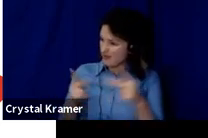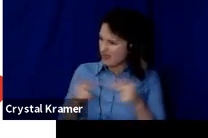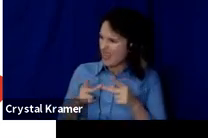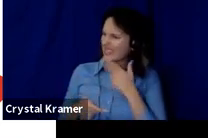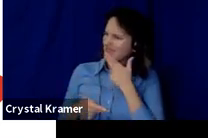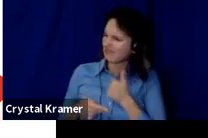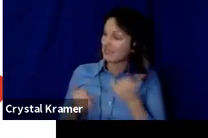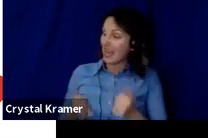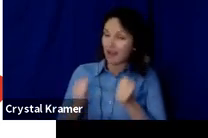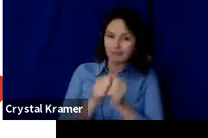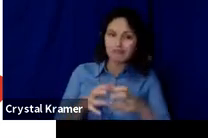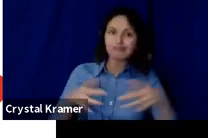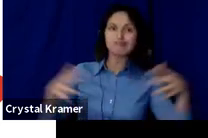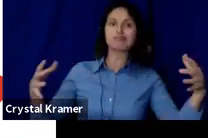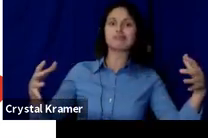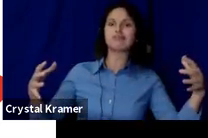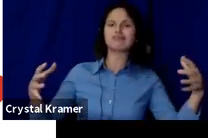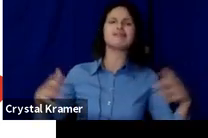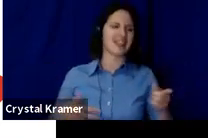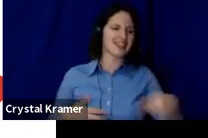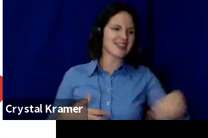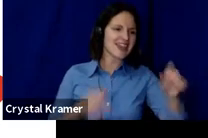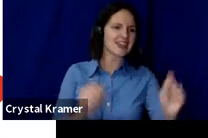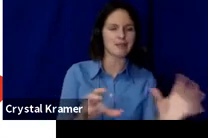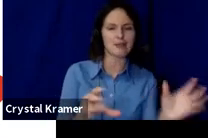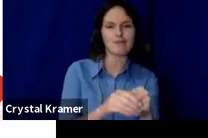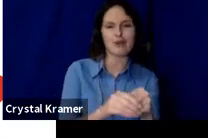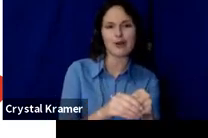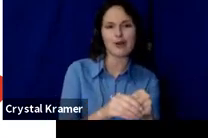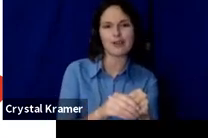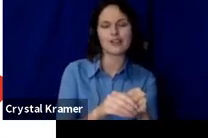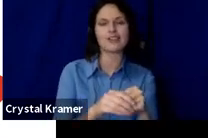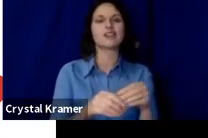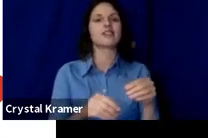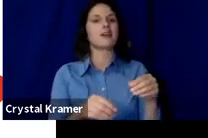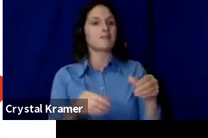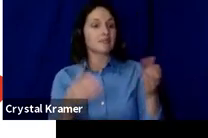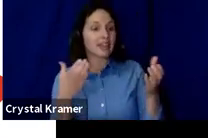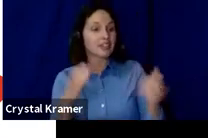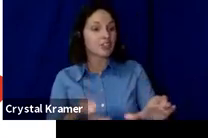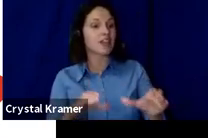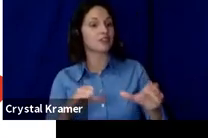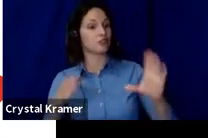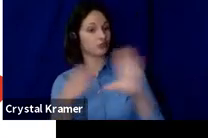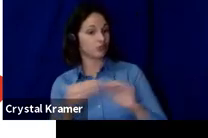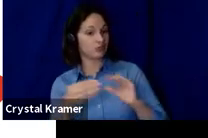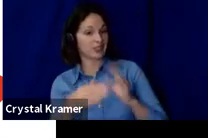Allowing your audience to have a stake in what you do and a chance to promote and share how they've been involved can be a very motivating factor.